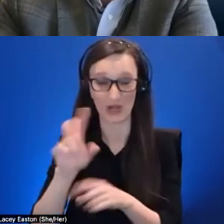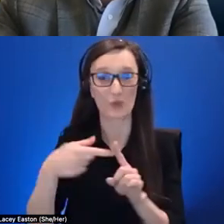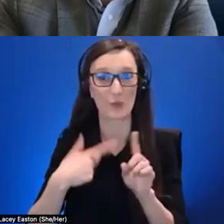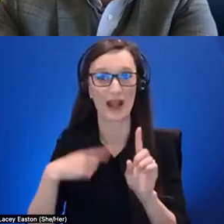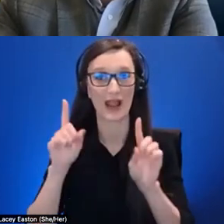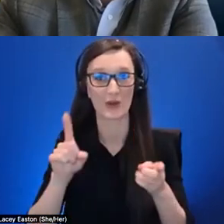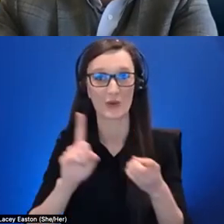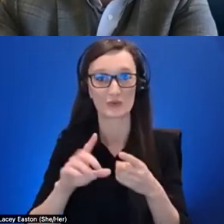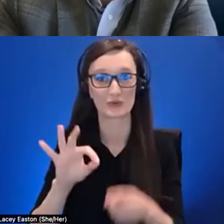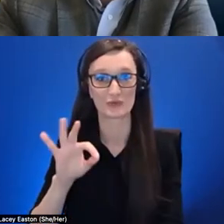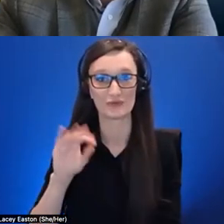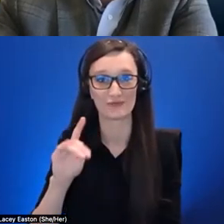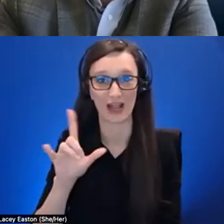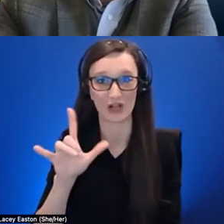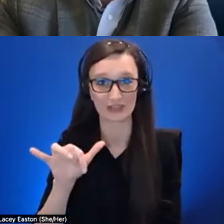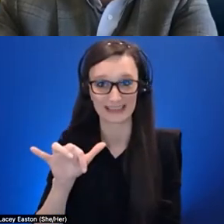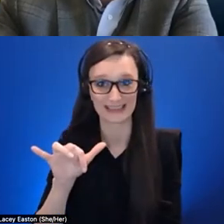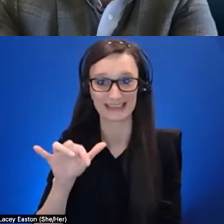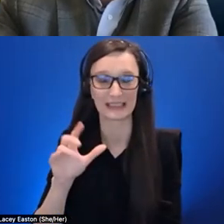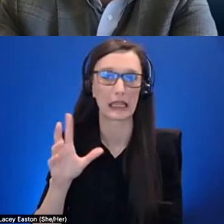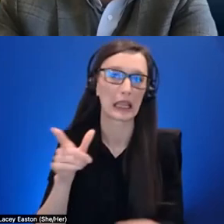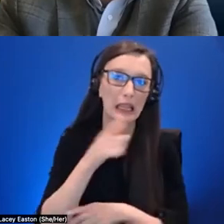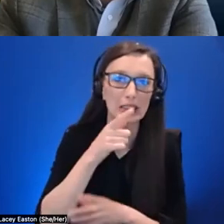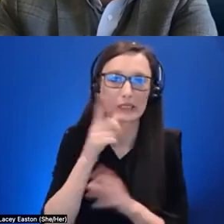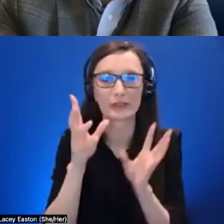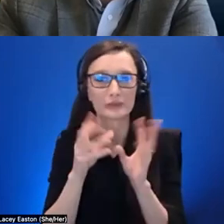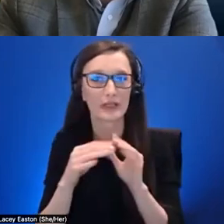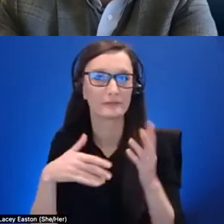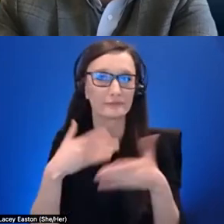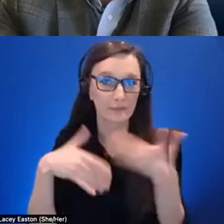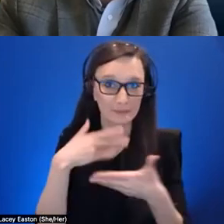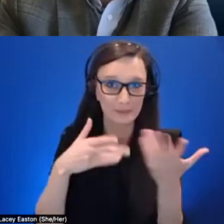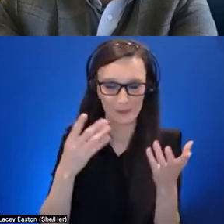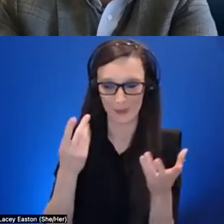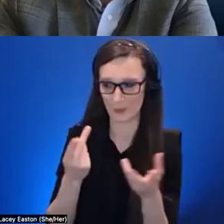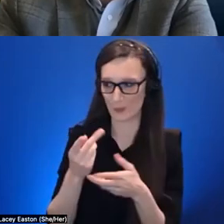um kind of like lunches and stuff where i i we think about should we use this more and how can